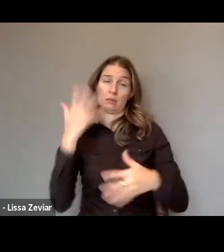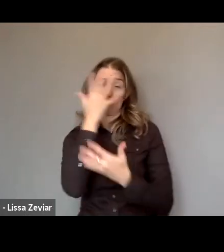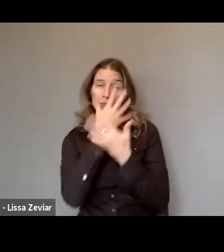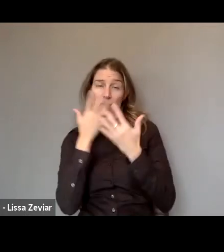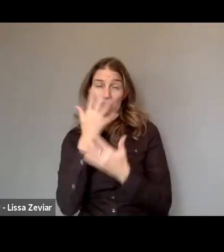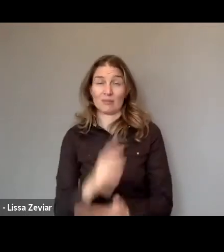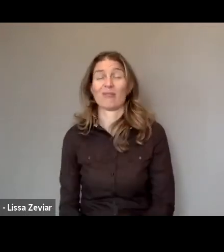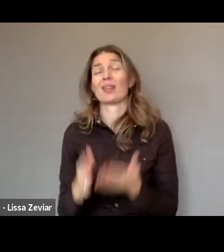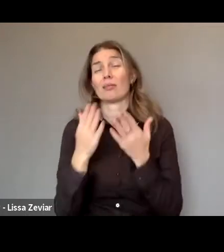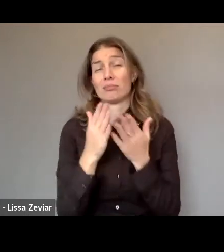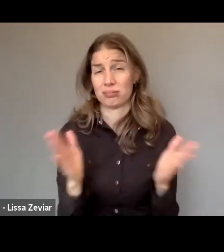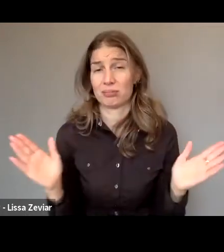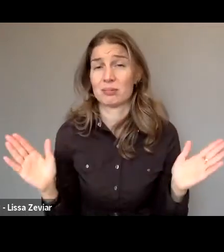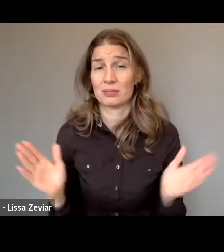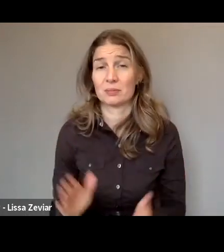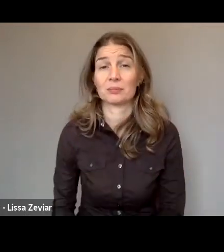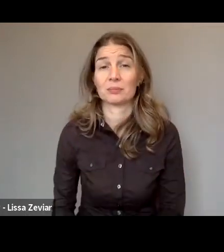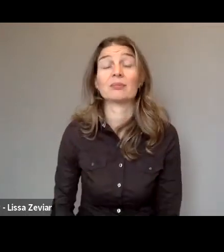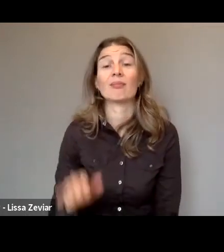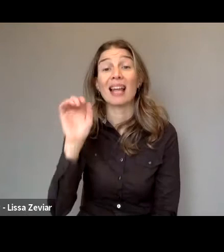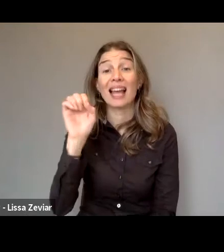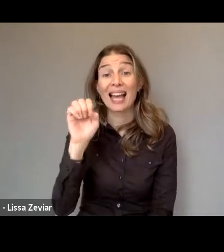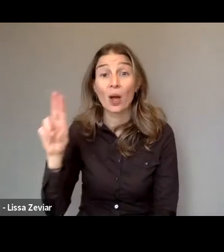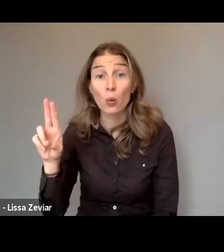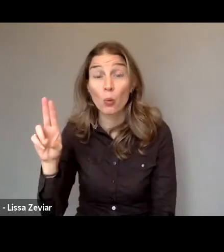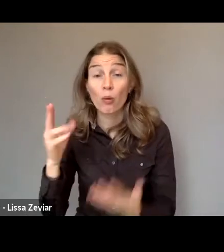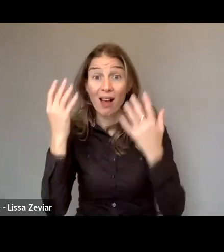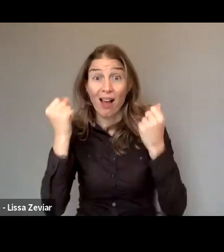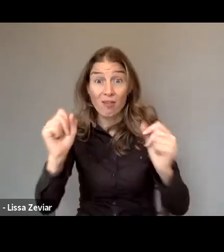In the EU, there is a lack of data on domestic violence